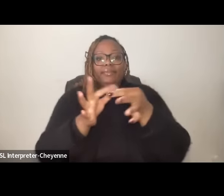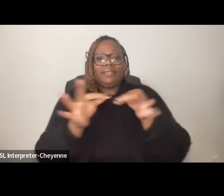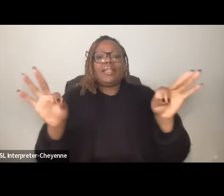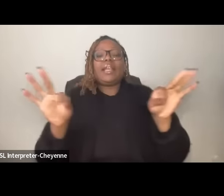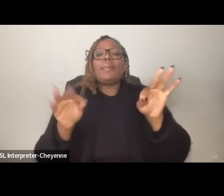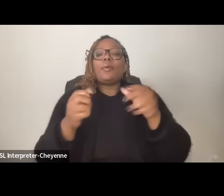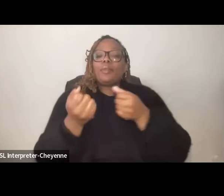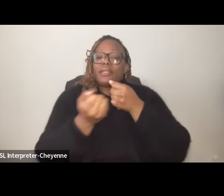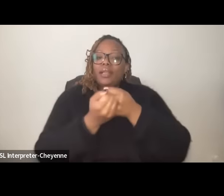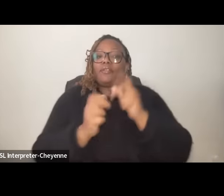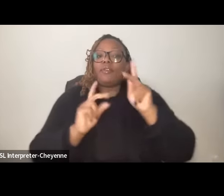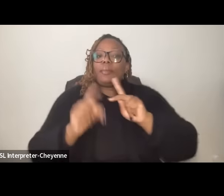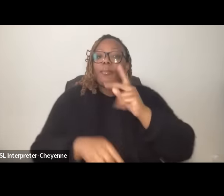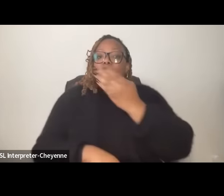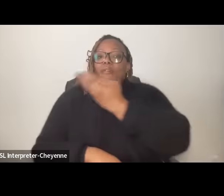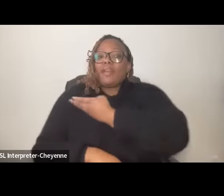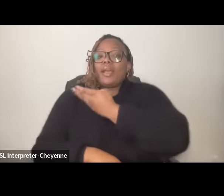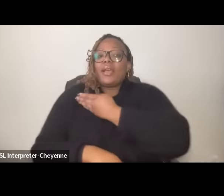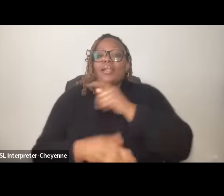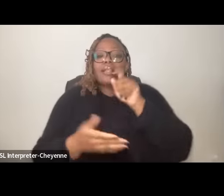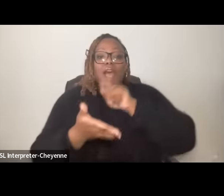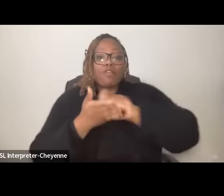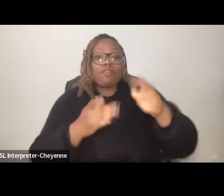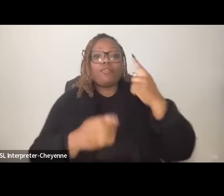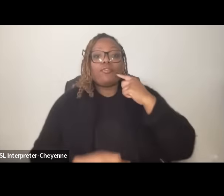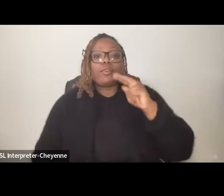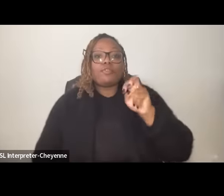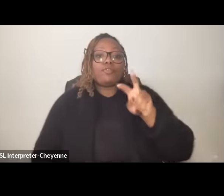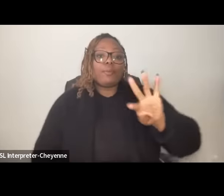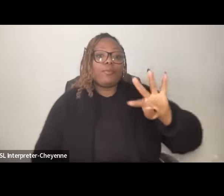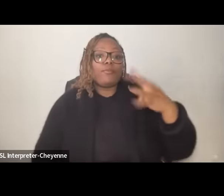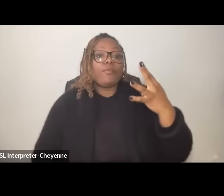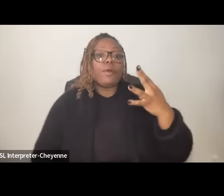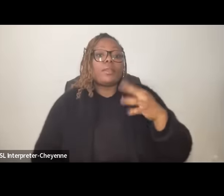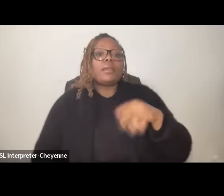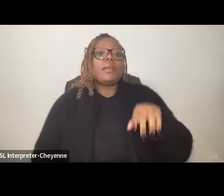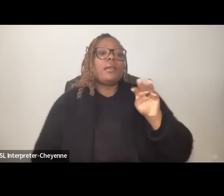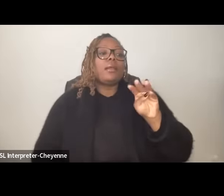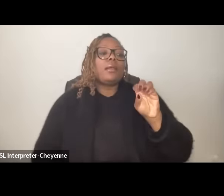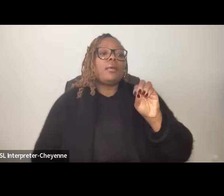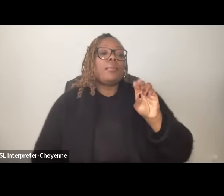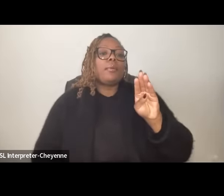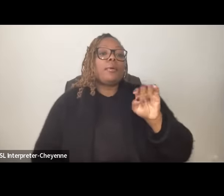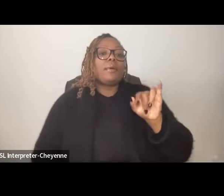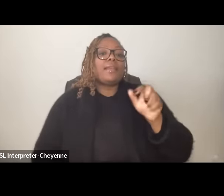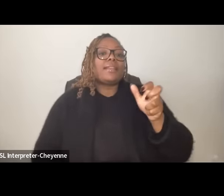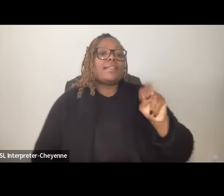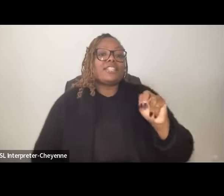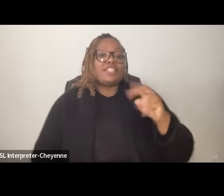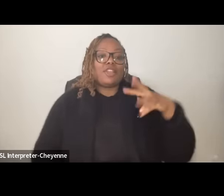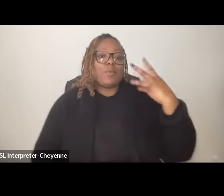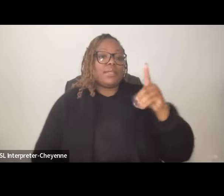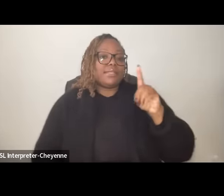I wrote for the November 4th um mobilization in Washington and I just want to read that because it